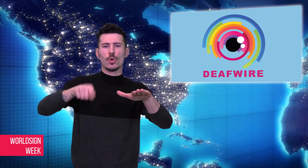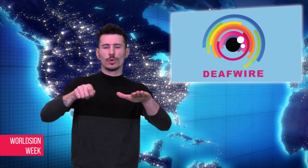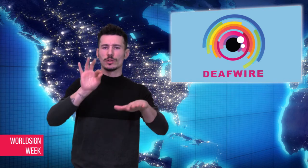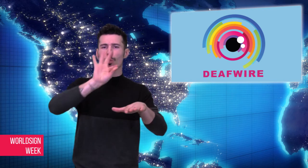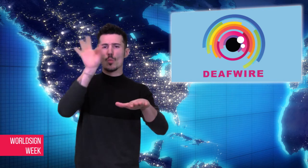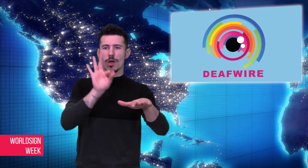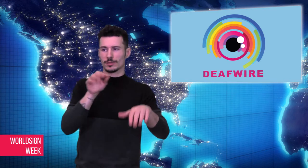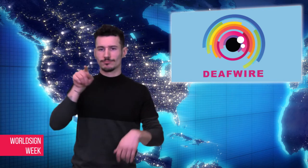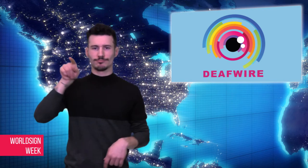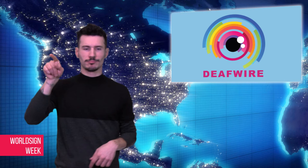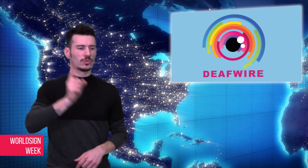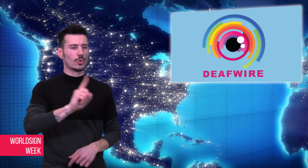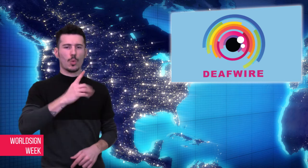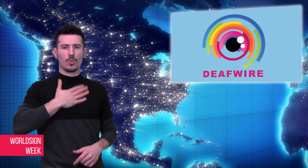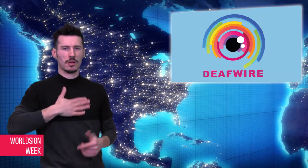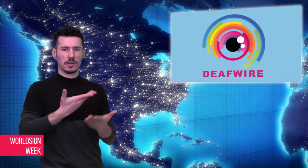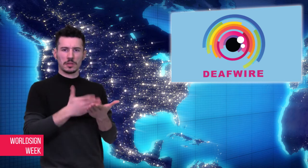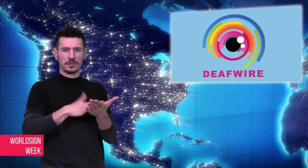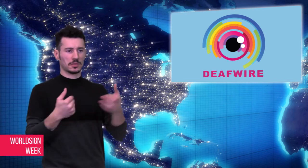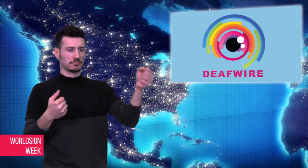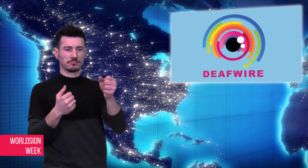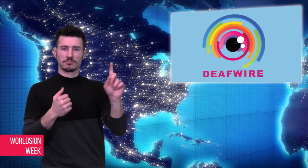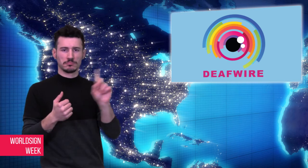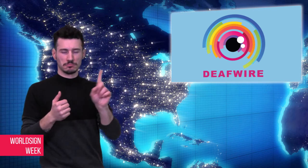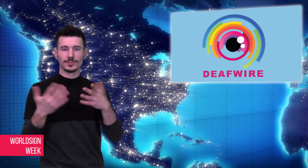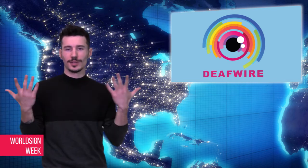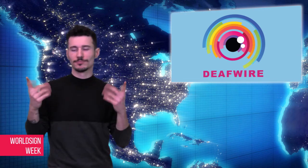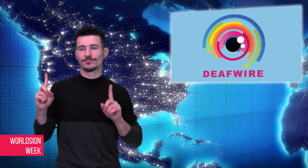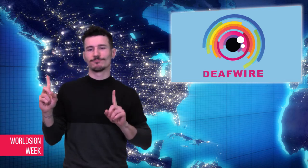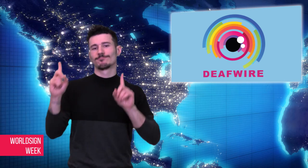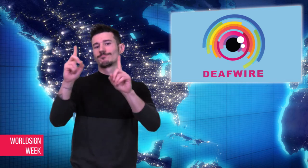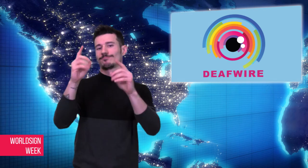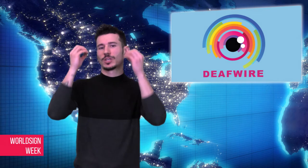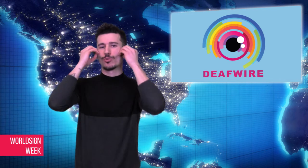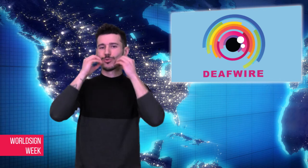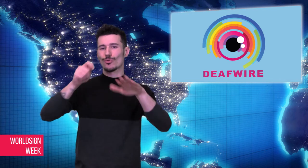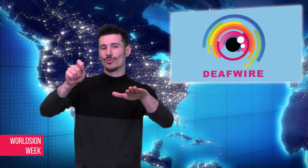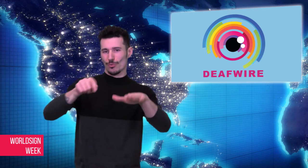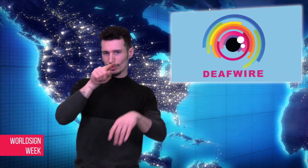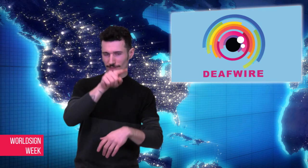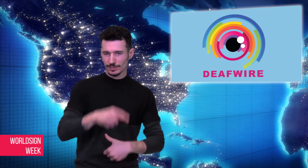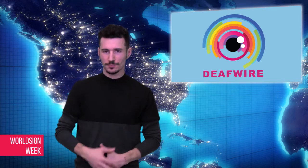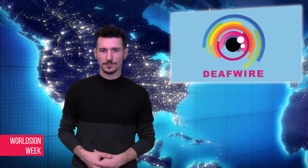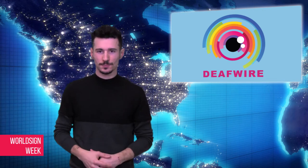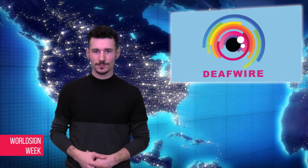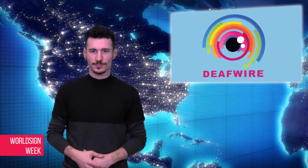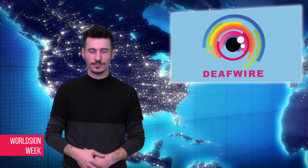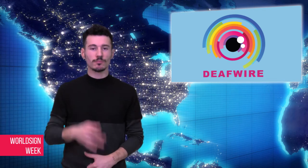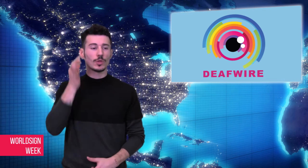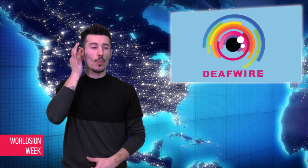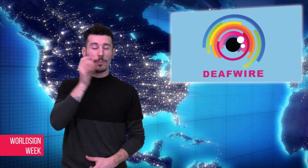interpreter three times but each time, the band’s promoter replied “No.” The